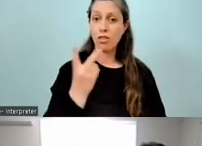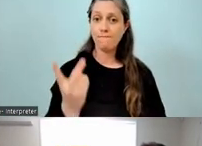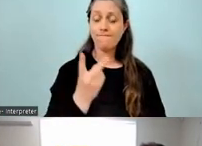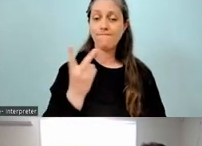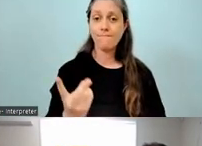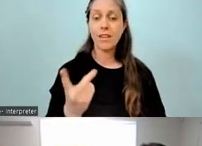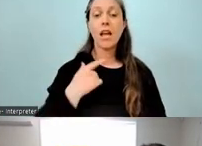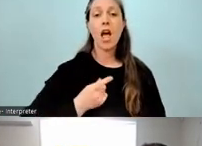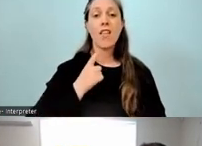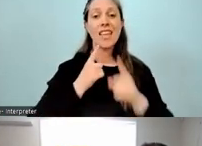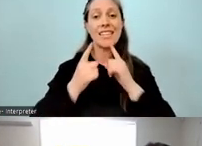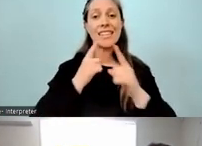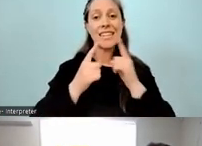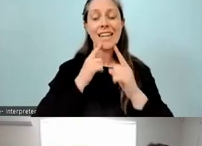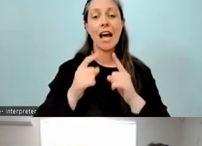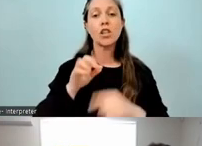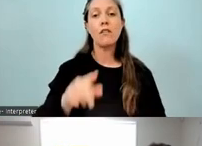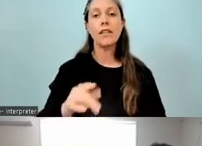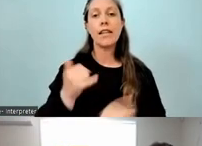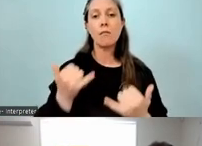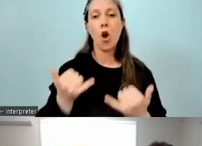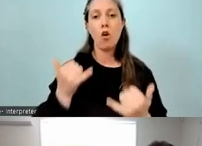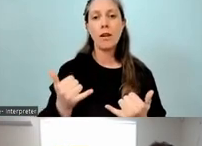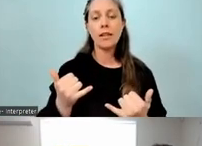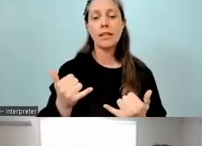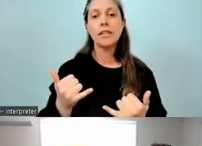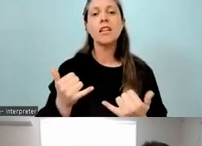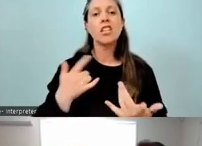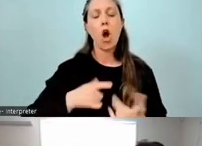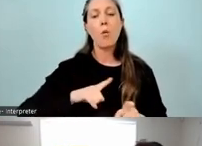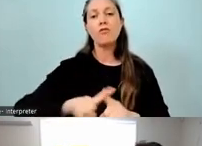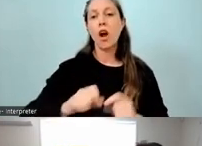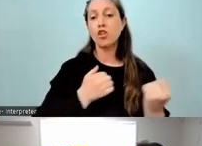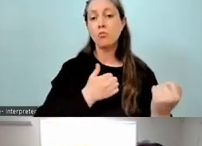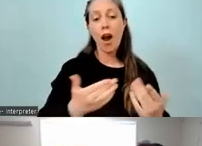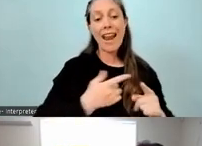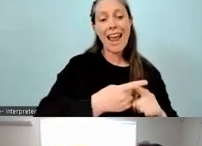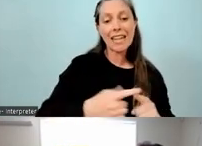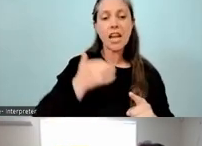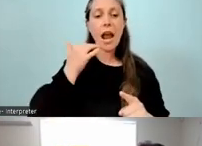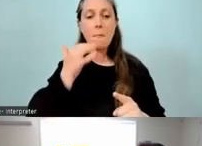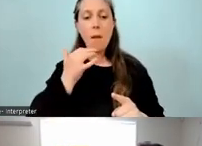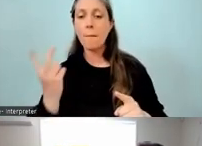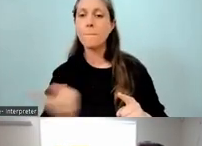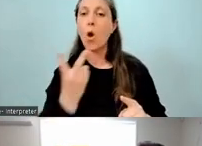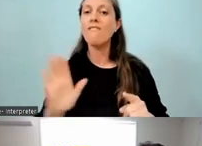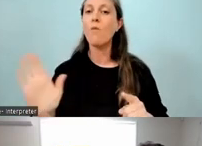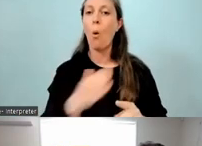but we do have arms and cross school leaders both in English medium and Māori medium, as well as within school leaders in both.